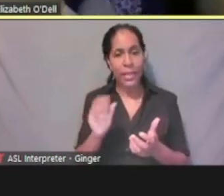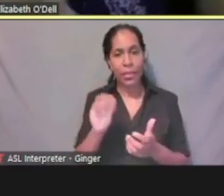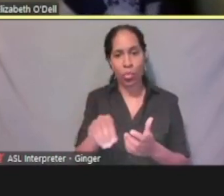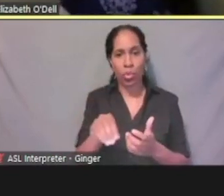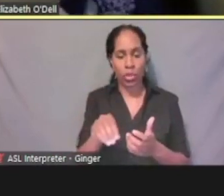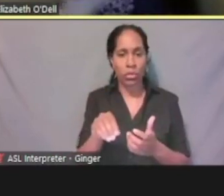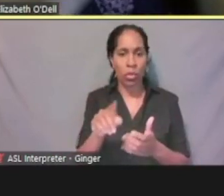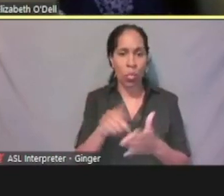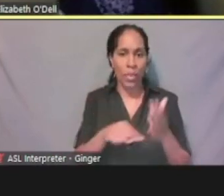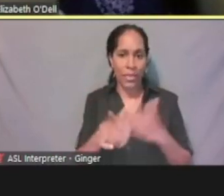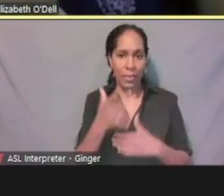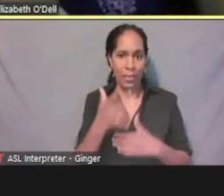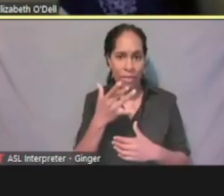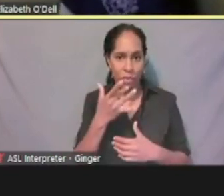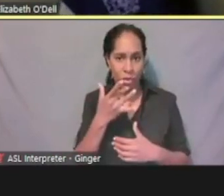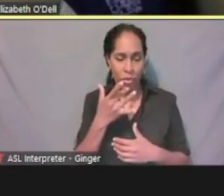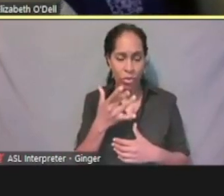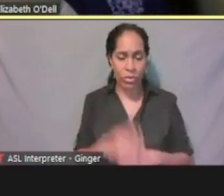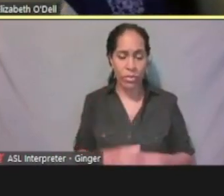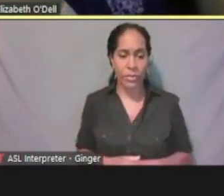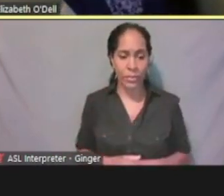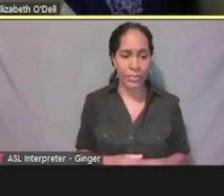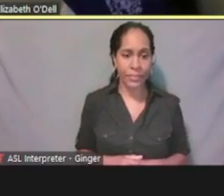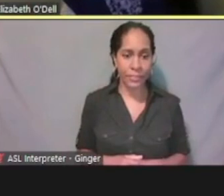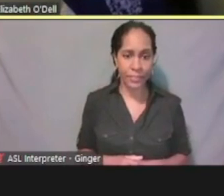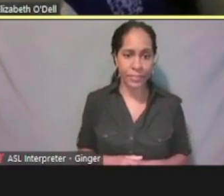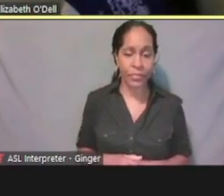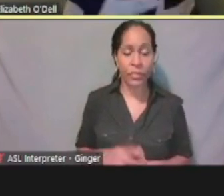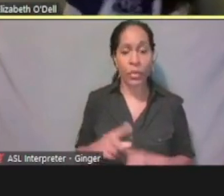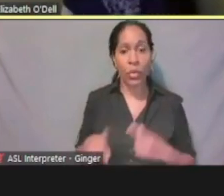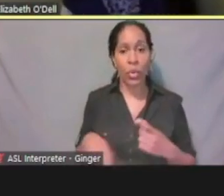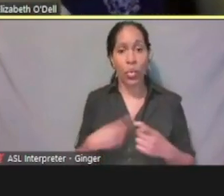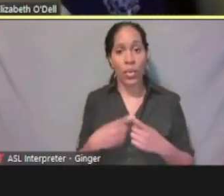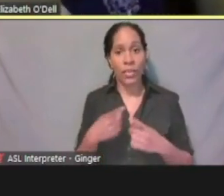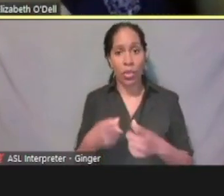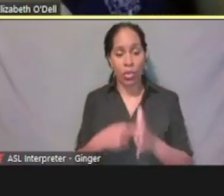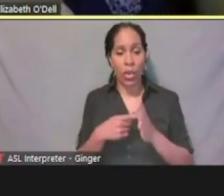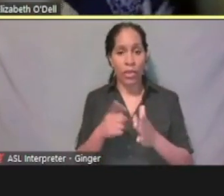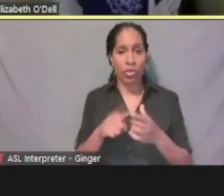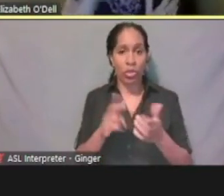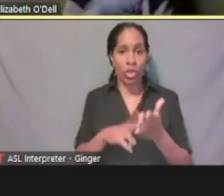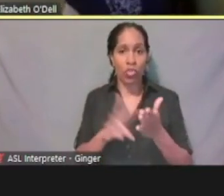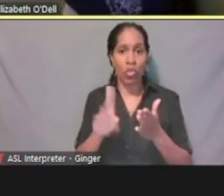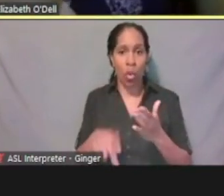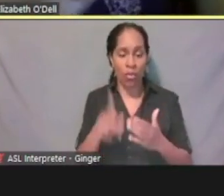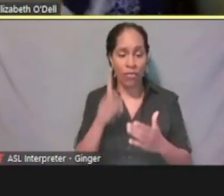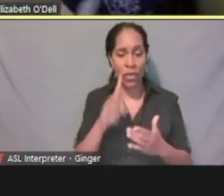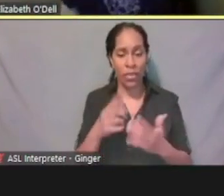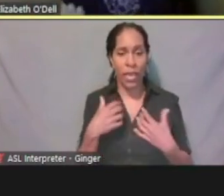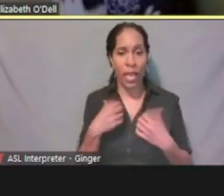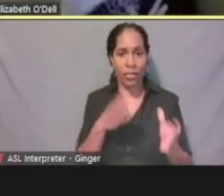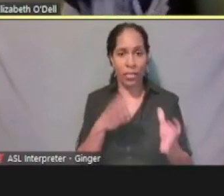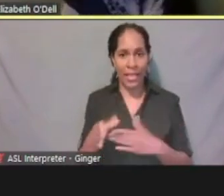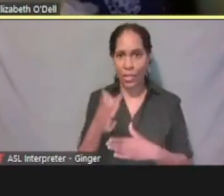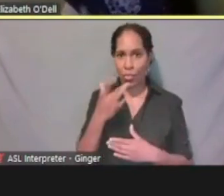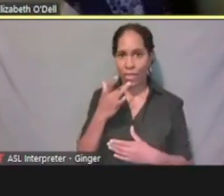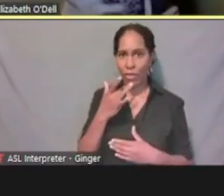so if they are required to enroll with the health plan, that preference is in there and through an algorithm